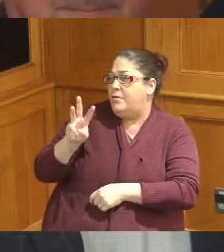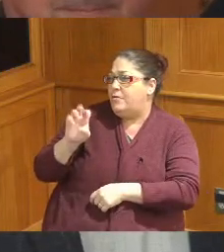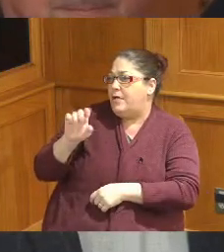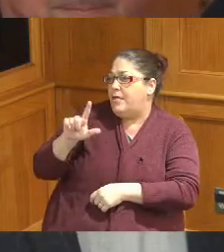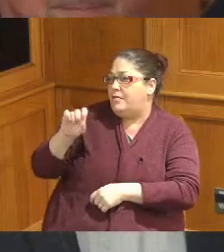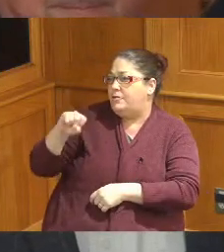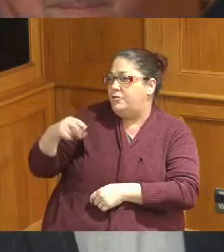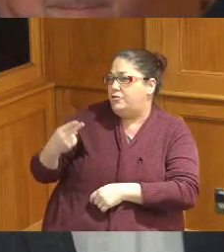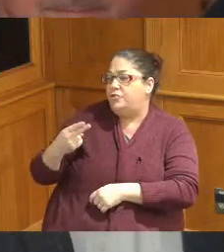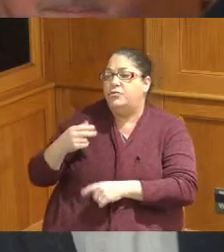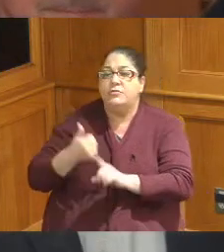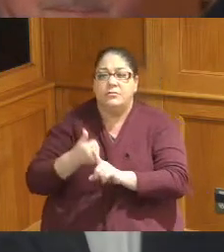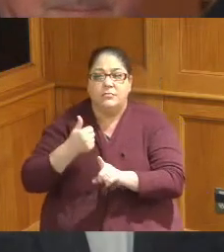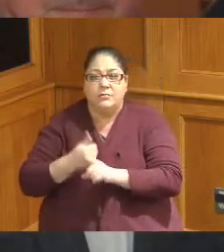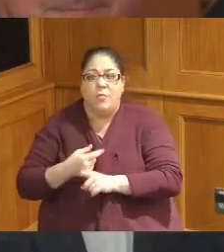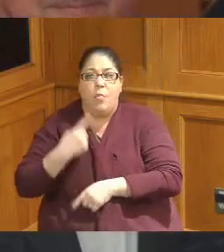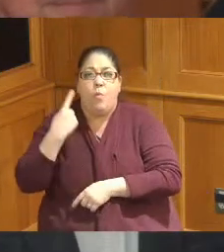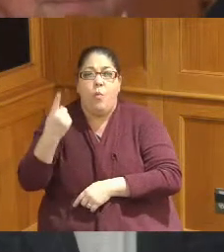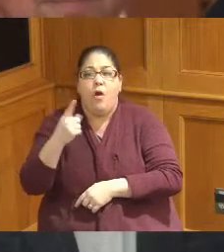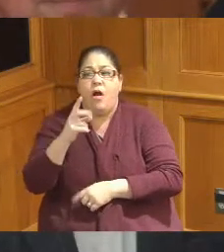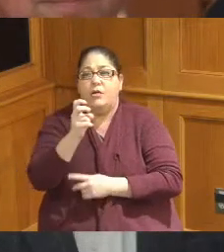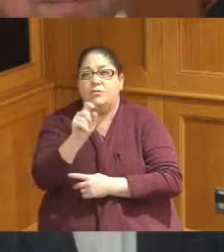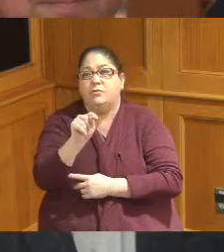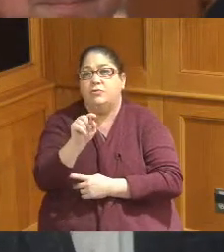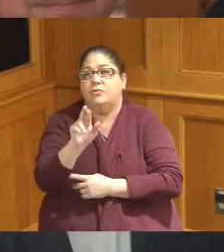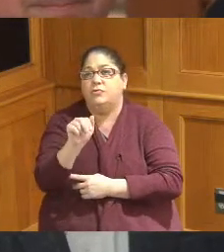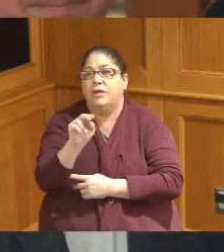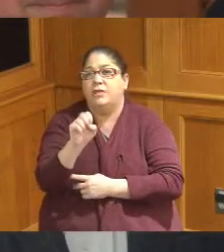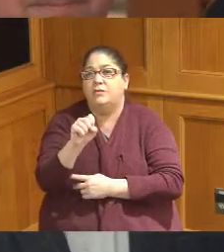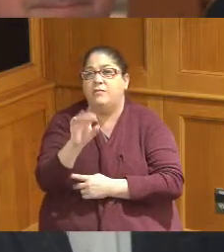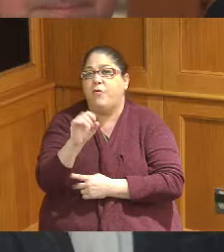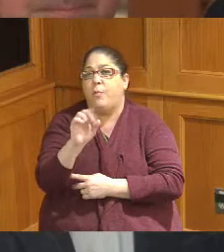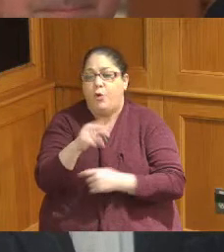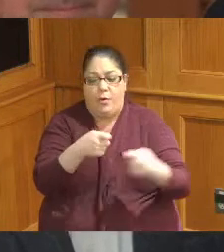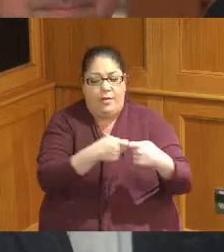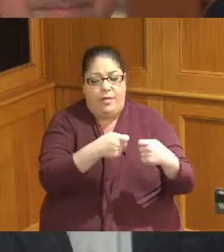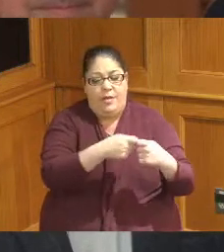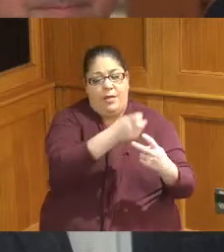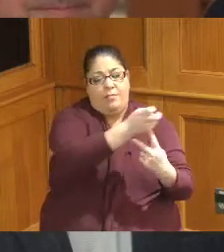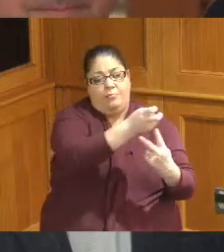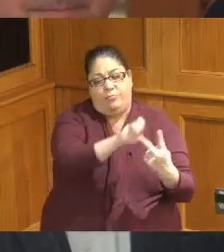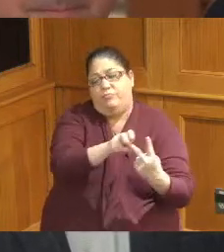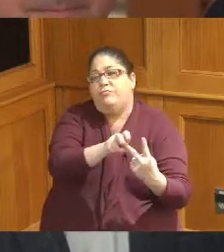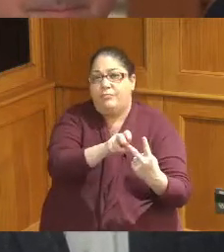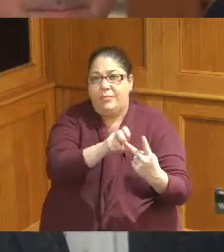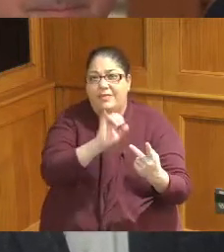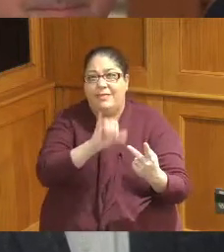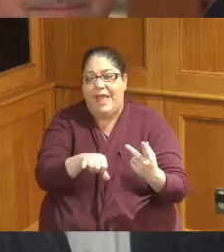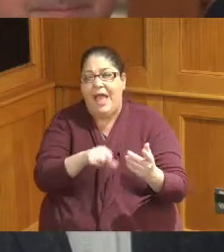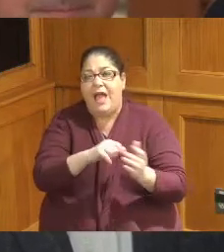the so it was one Transformer that failed and we this substation in particular typically has two